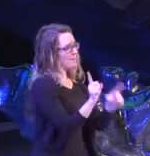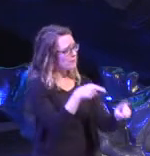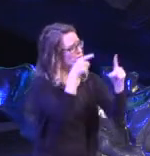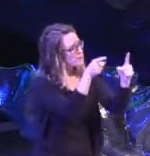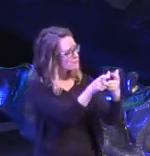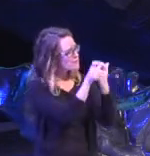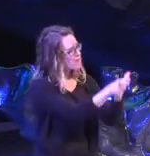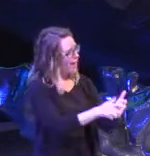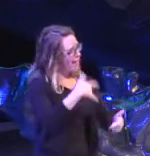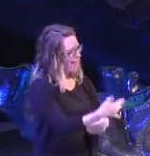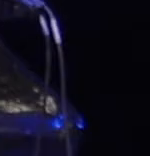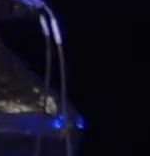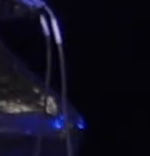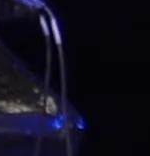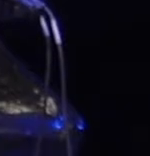(scat singing)